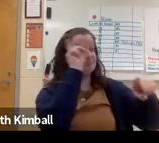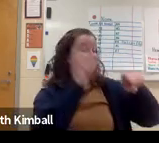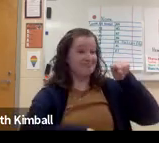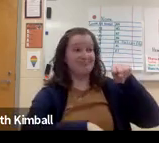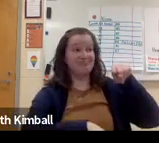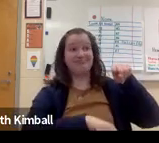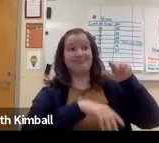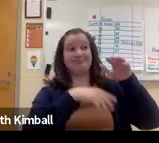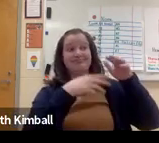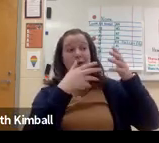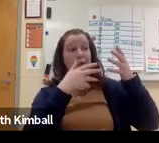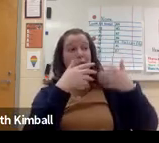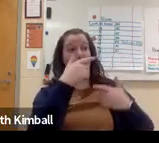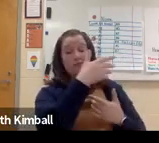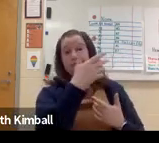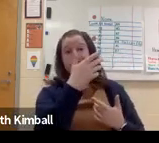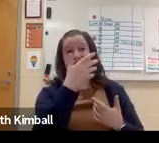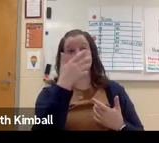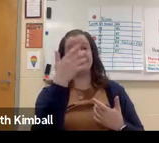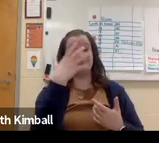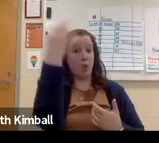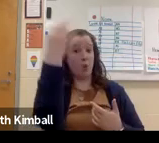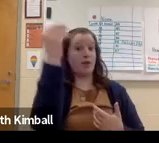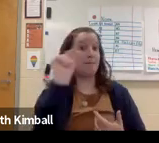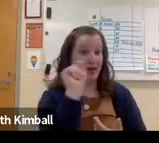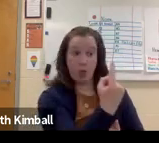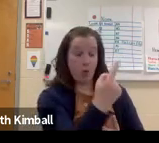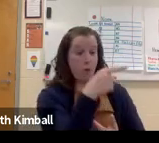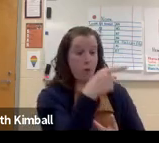aren't even able to walk to the cafeteria on their own.